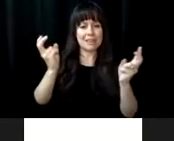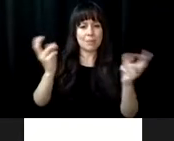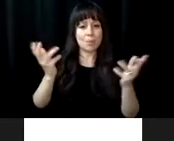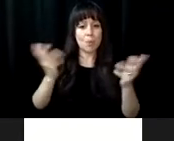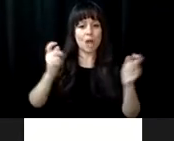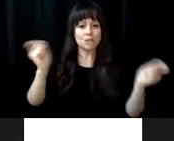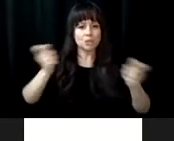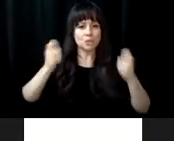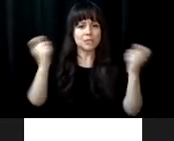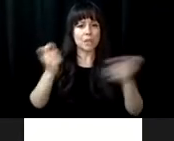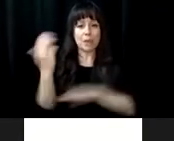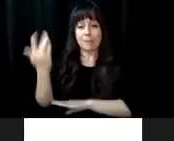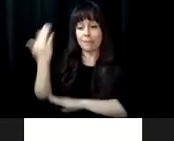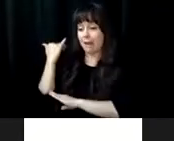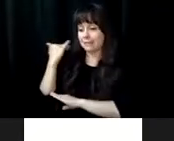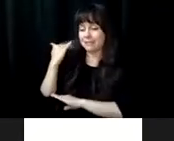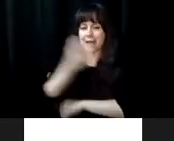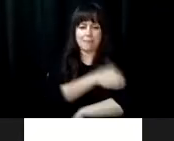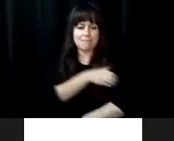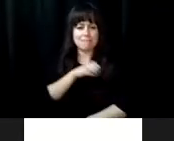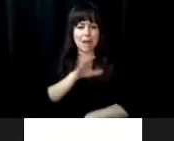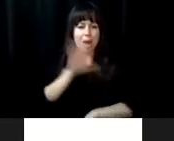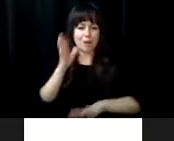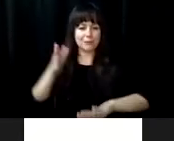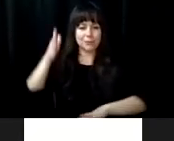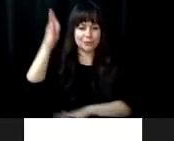I's 100 year celebration. Today